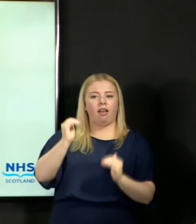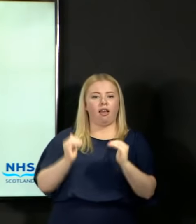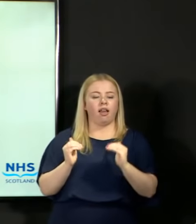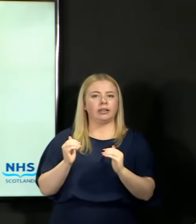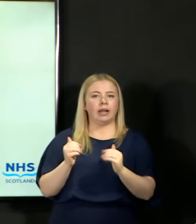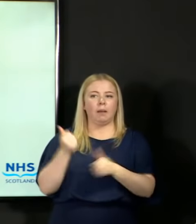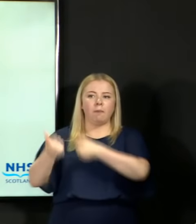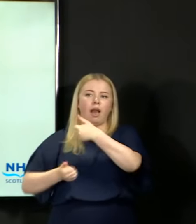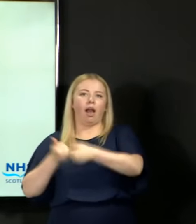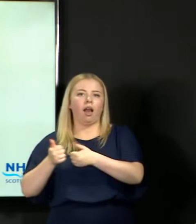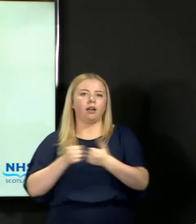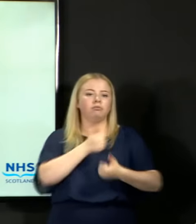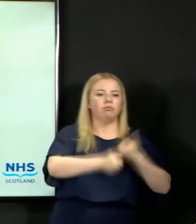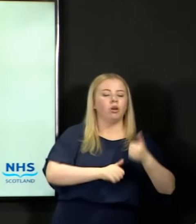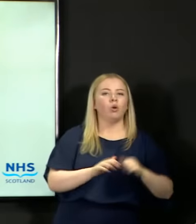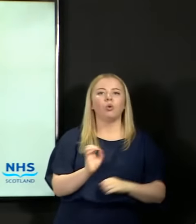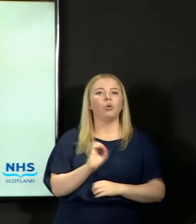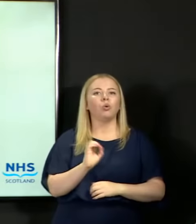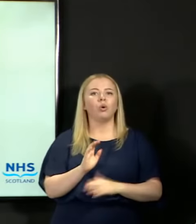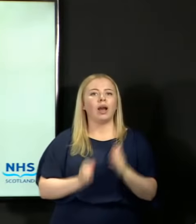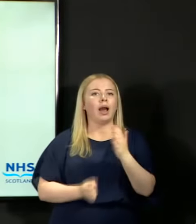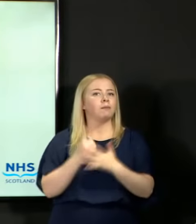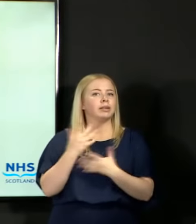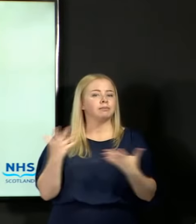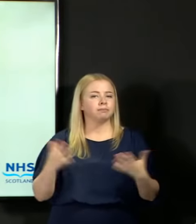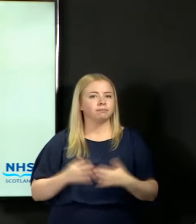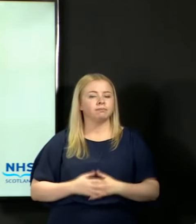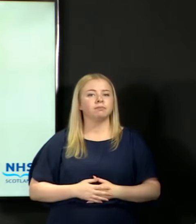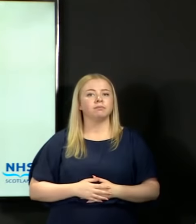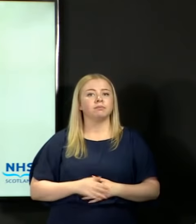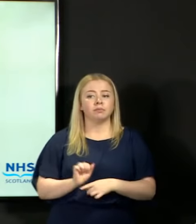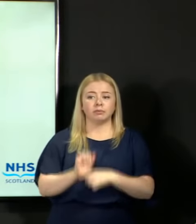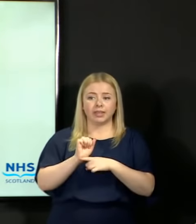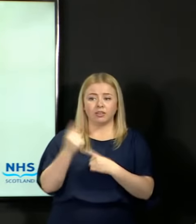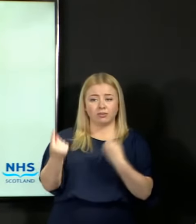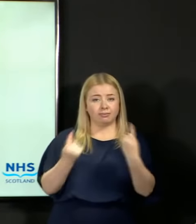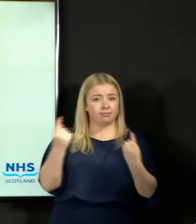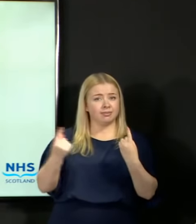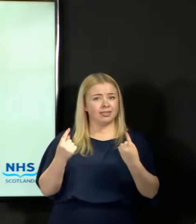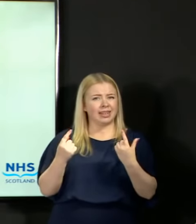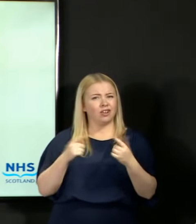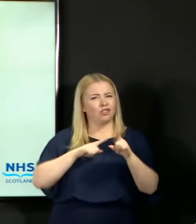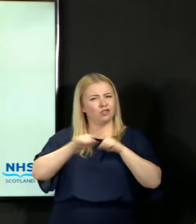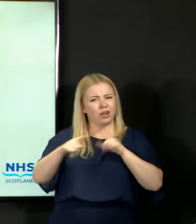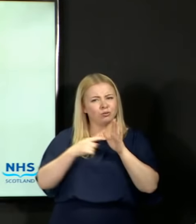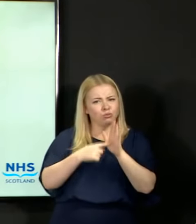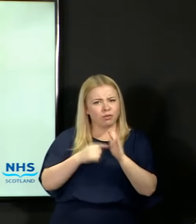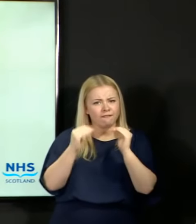So, the protection of individuals and the exercise of fairness towards individuals has